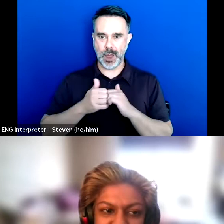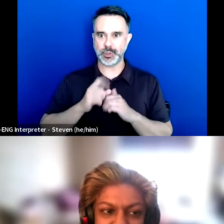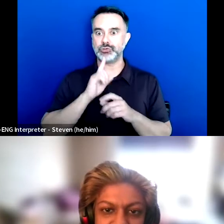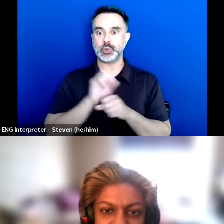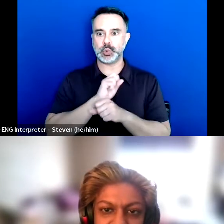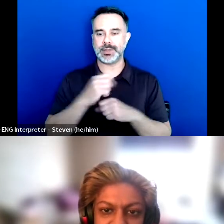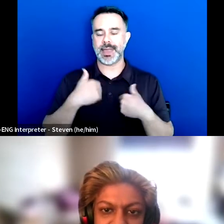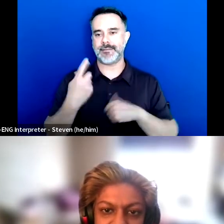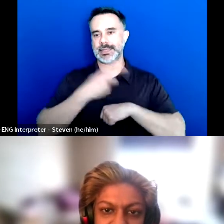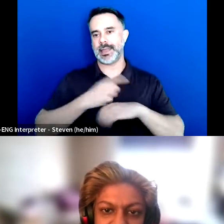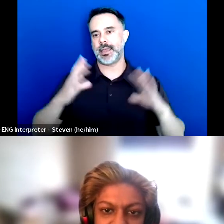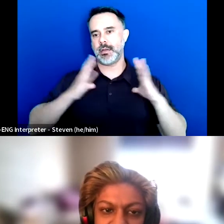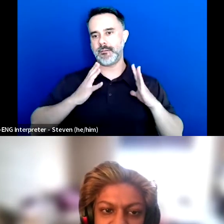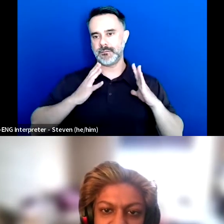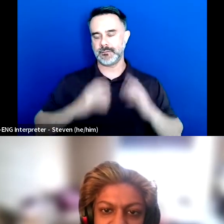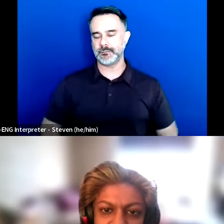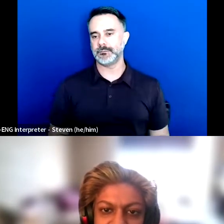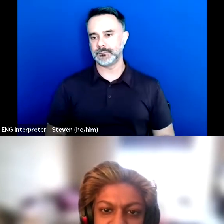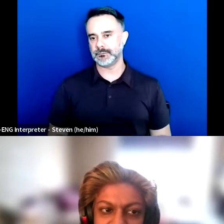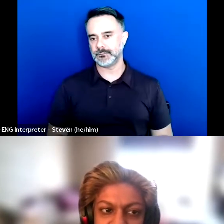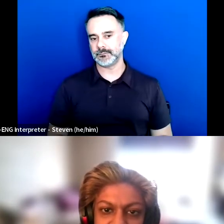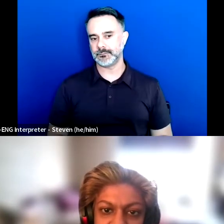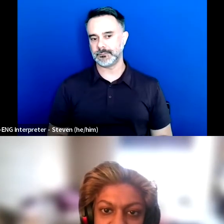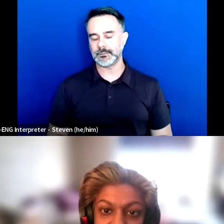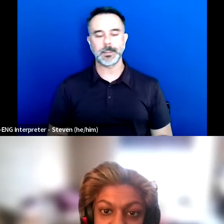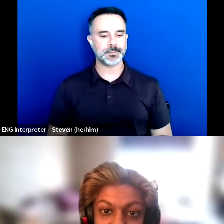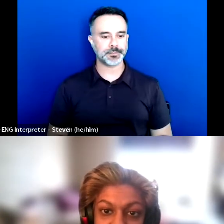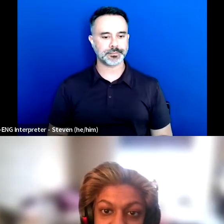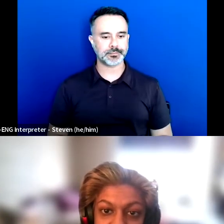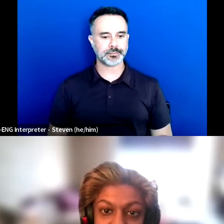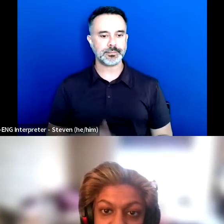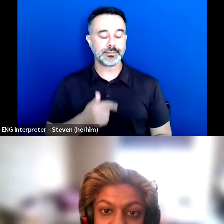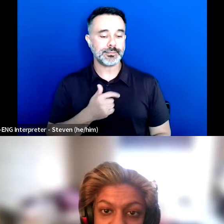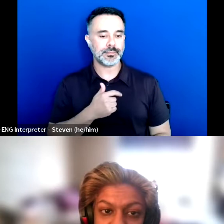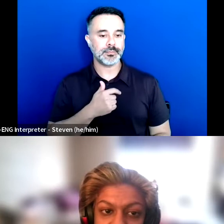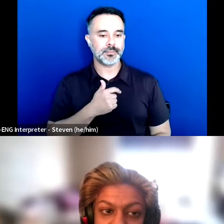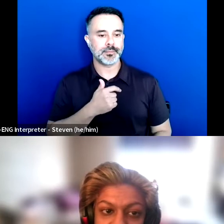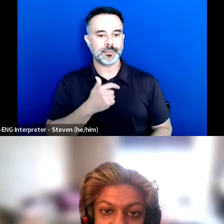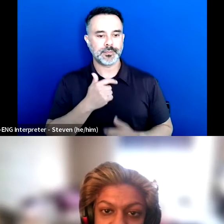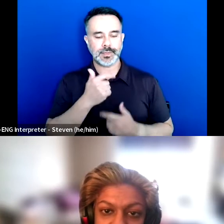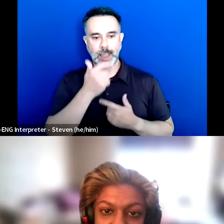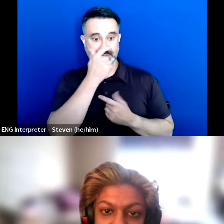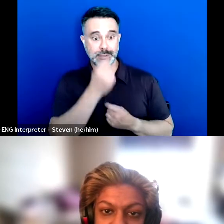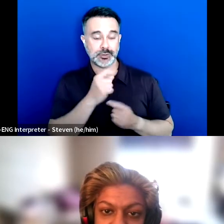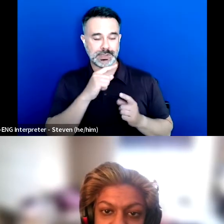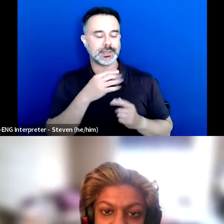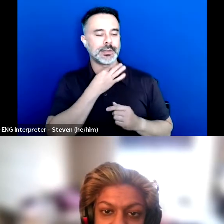So, yeah, I was interested in hearing about this as well and also being